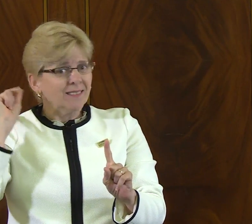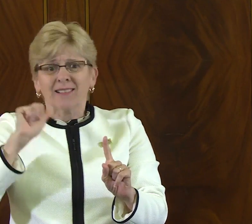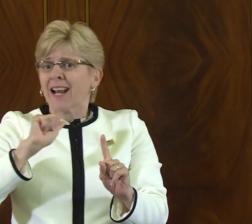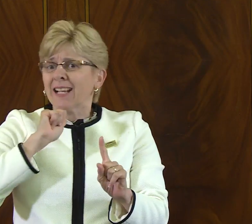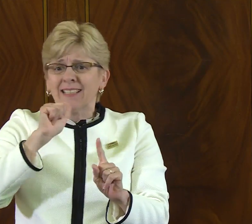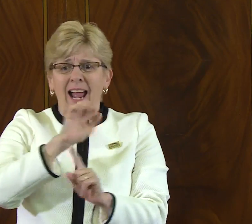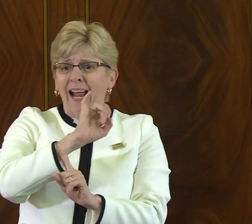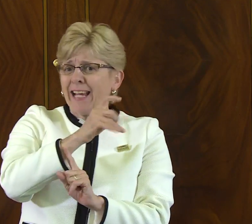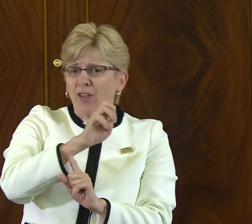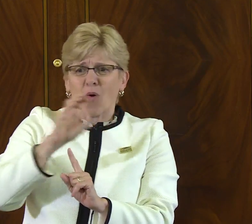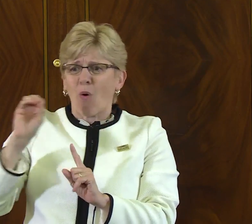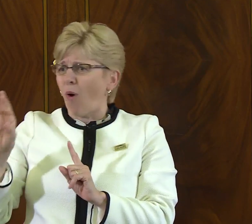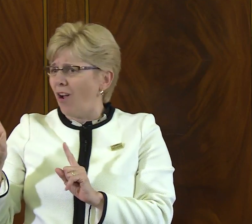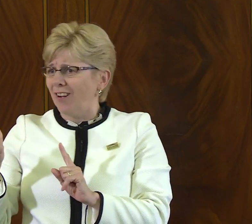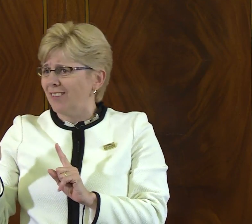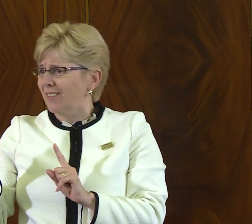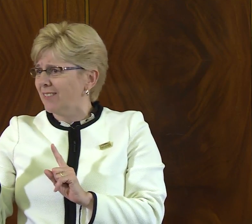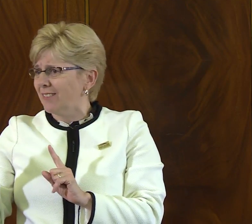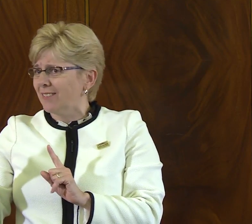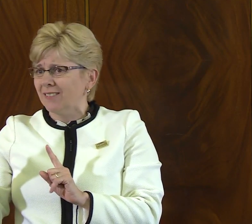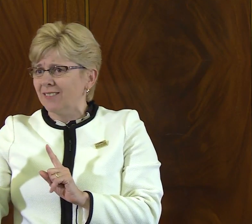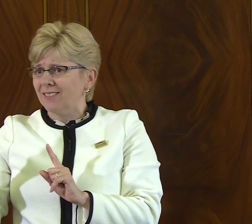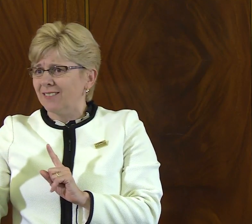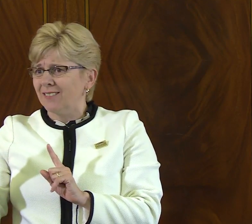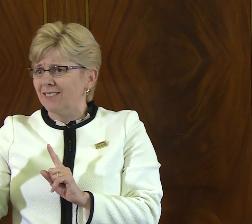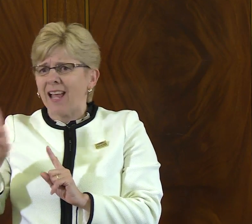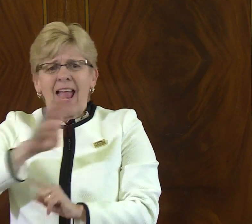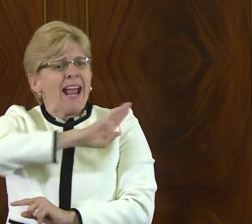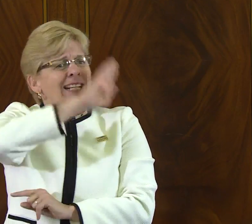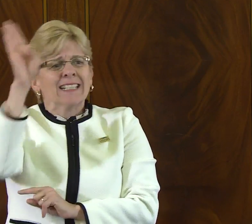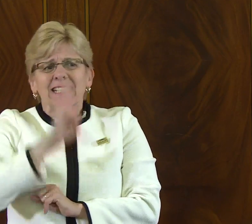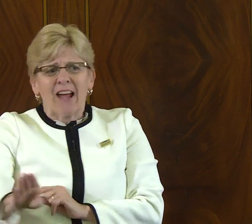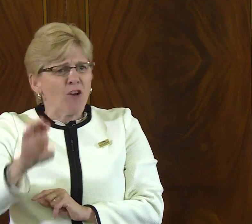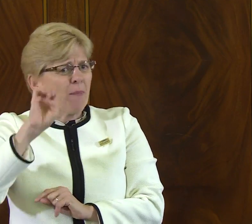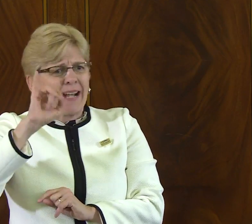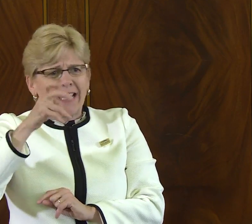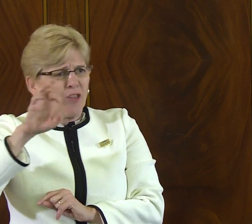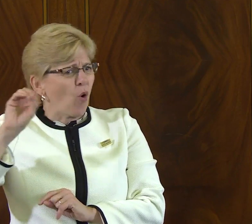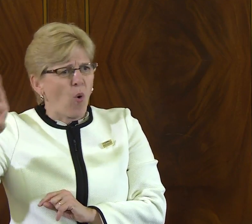Research over the last 12 years at Gallaudet has really come to realize it's not an either/or proposition,